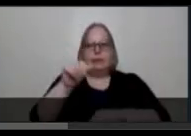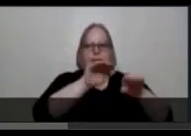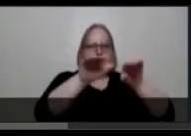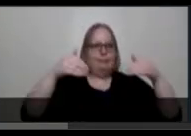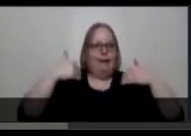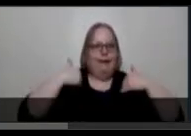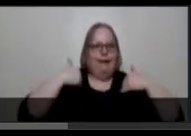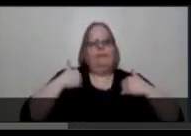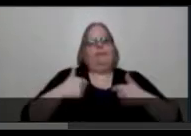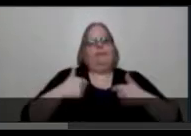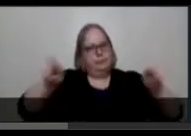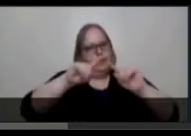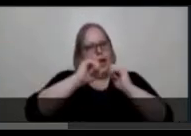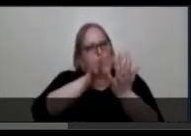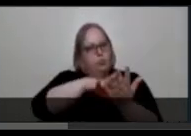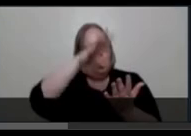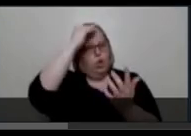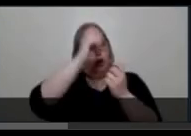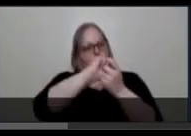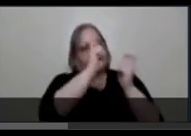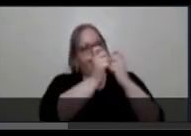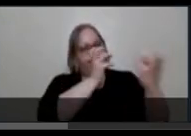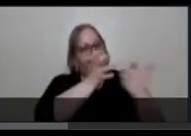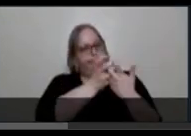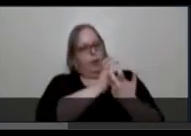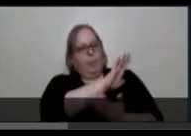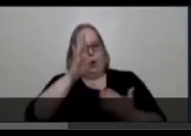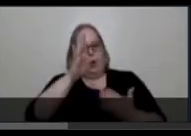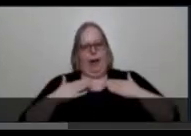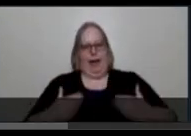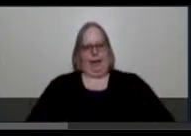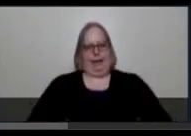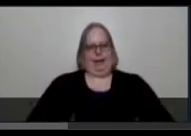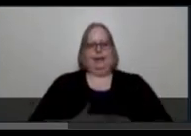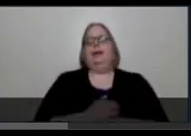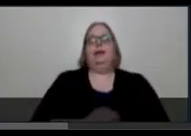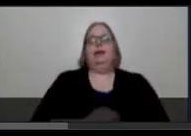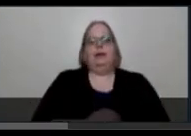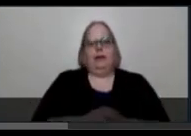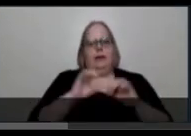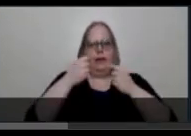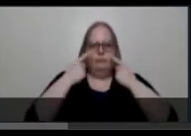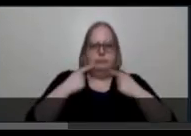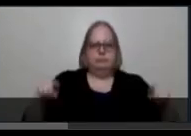learned to adapt to their body and mind, and managed to organize mostly from their bedroom.